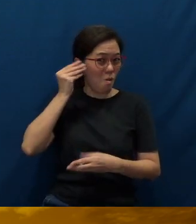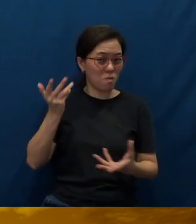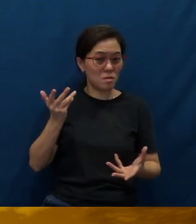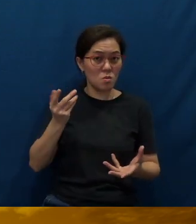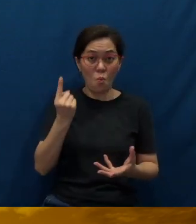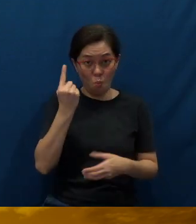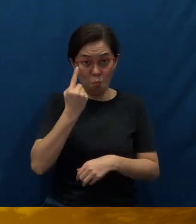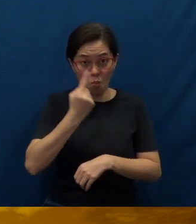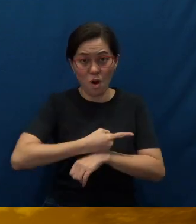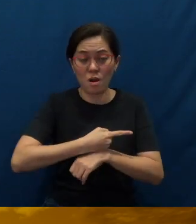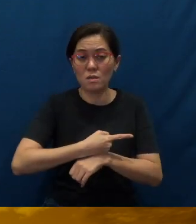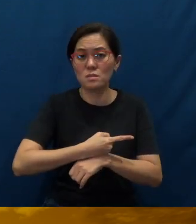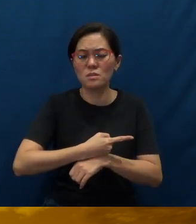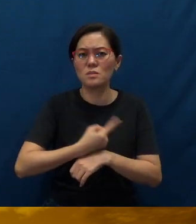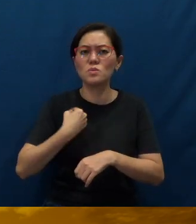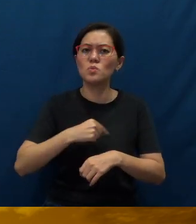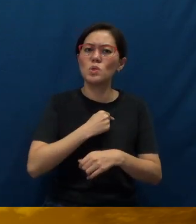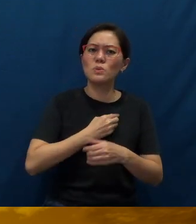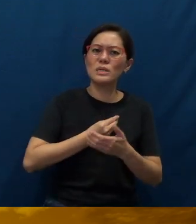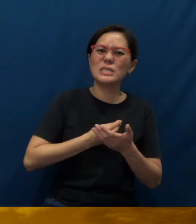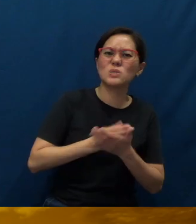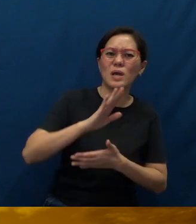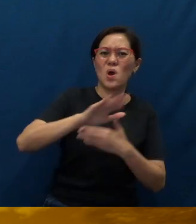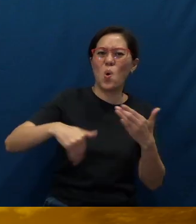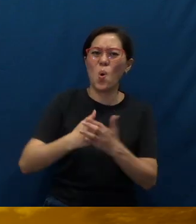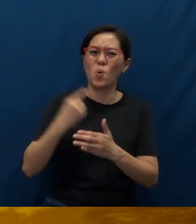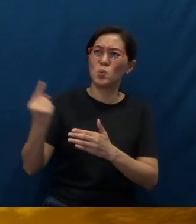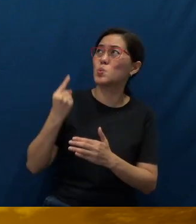One day, we will spend all of eternity in heaven.